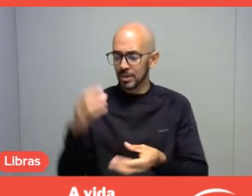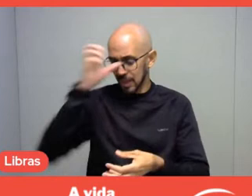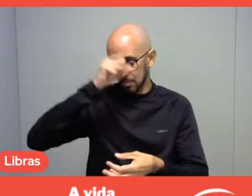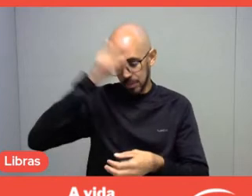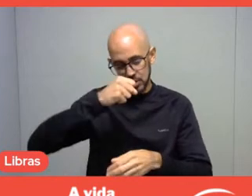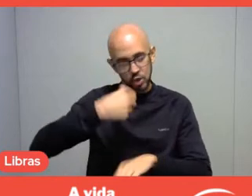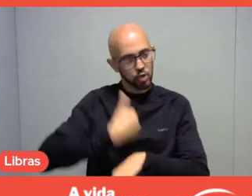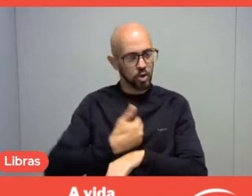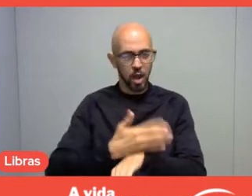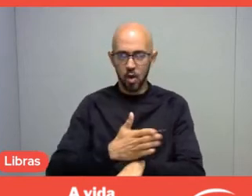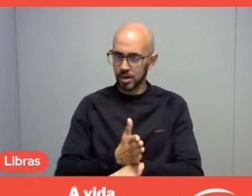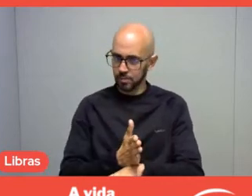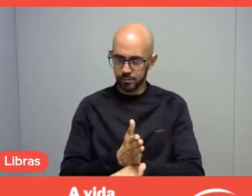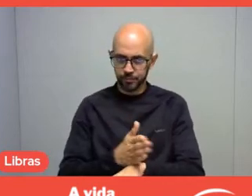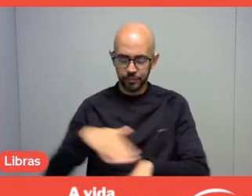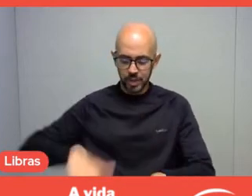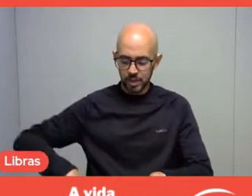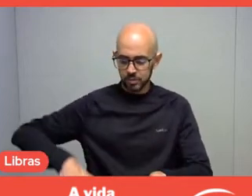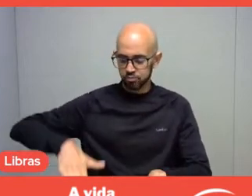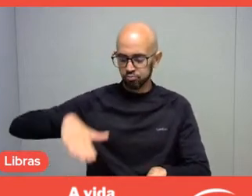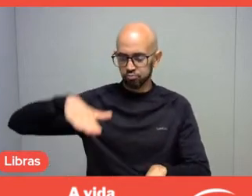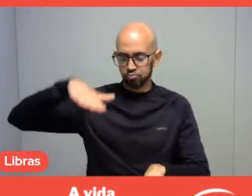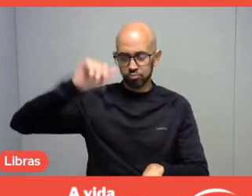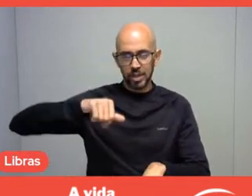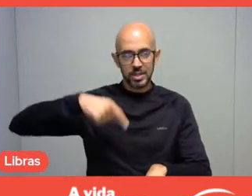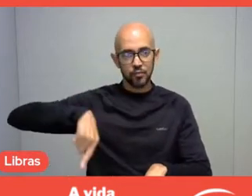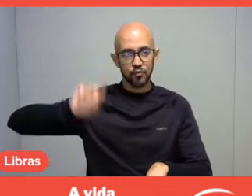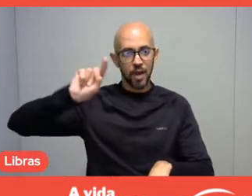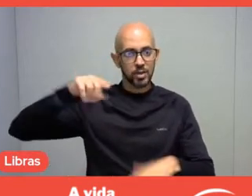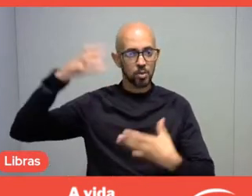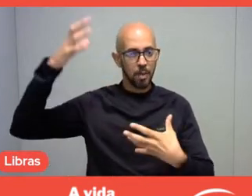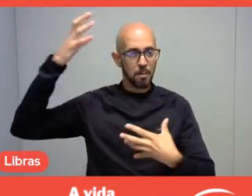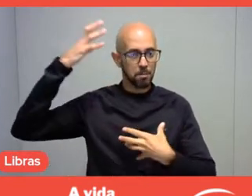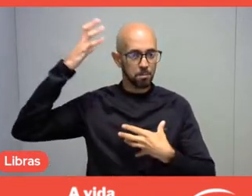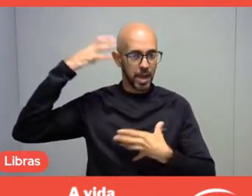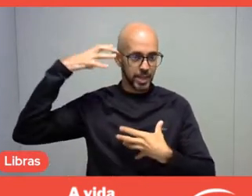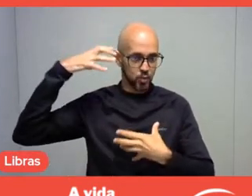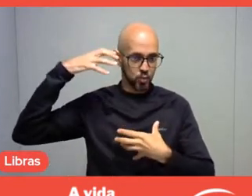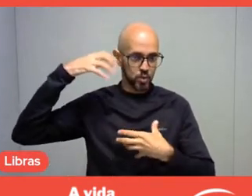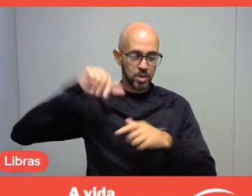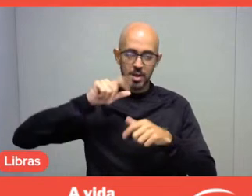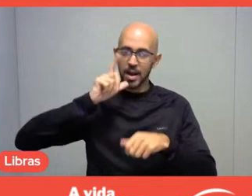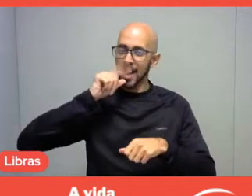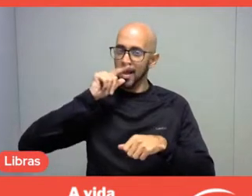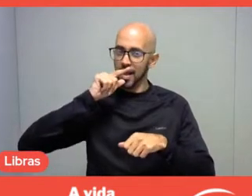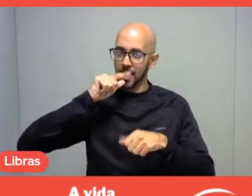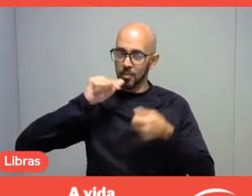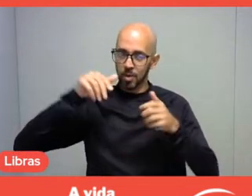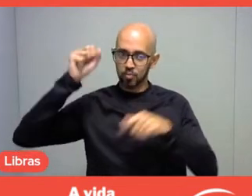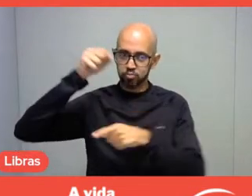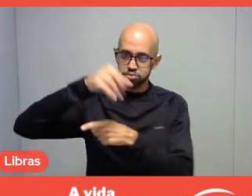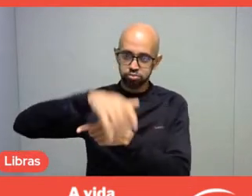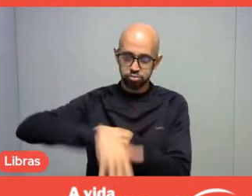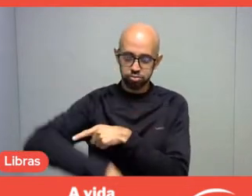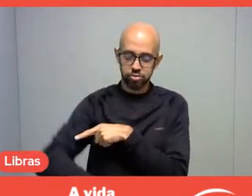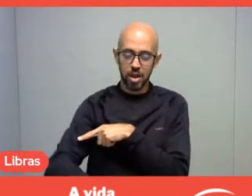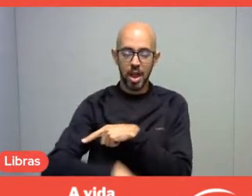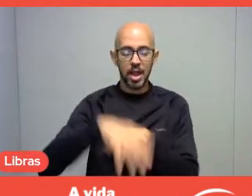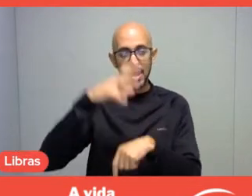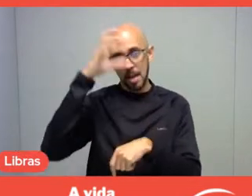Children are going to take baths in the river, in the waterfall, and by doing that they are learning how to relate to water.